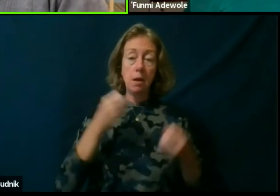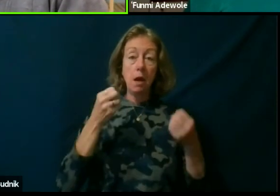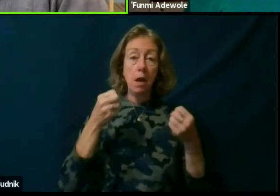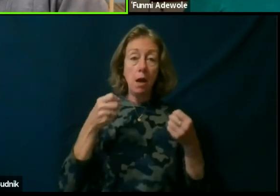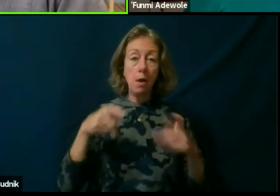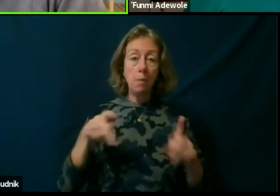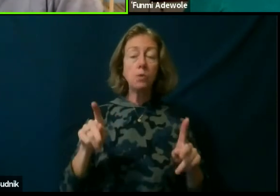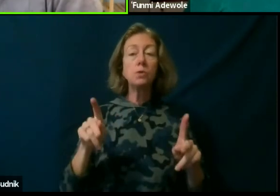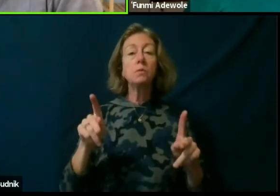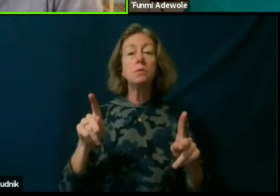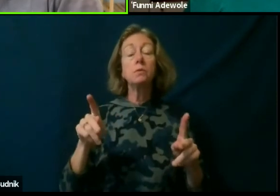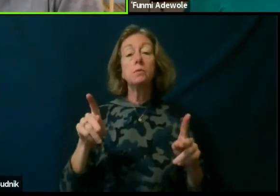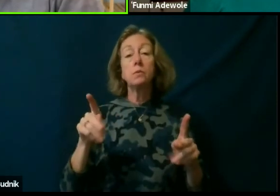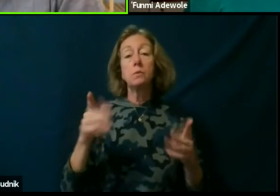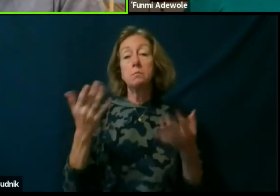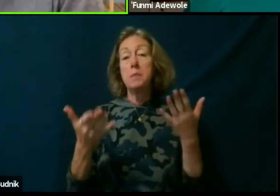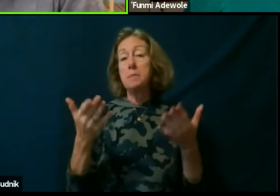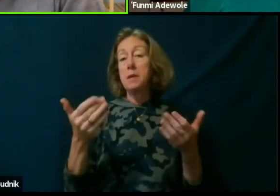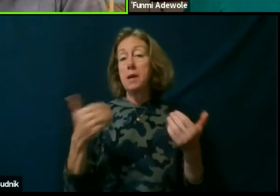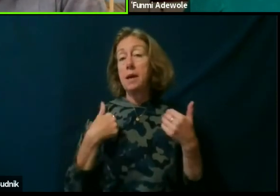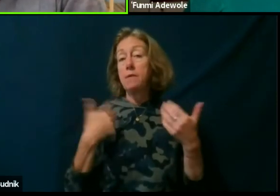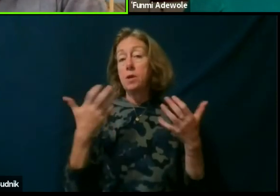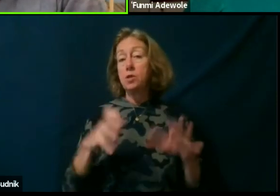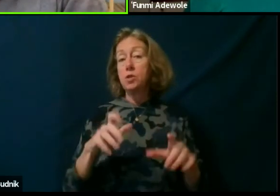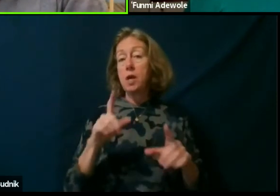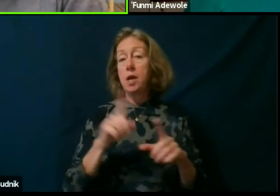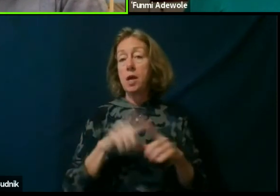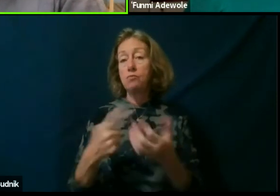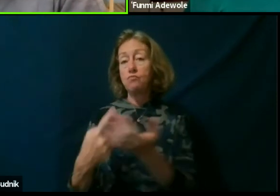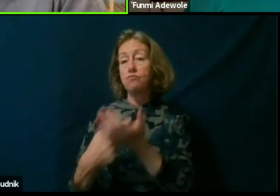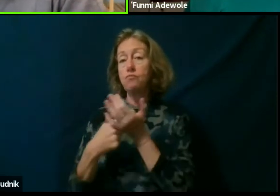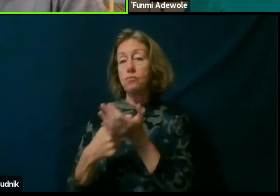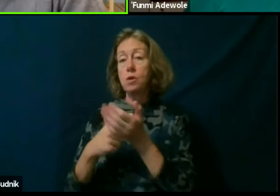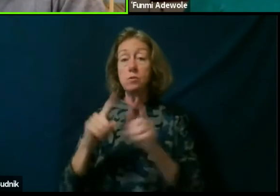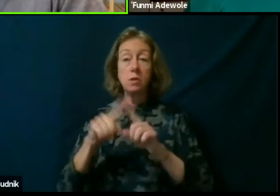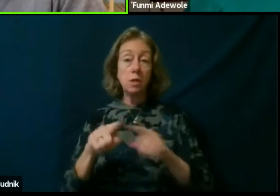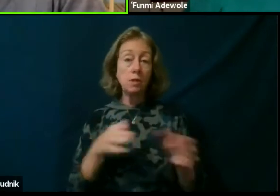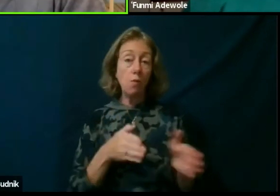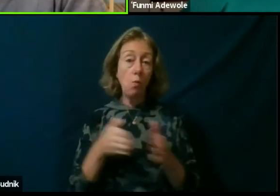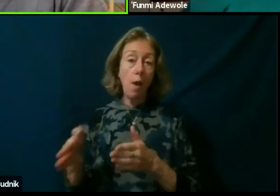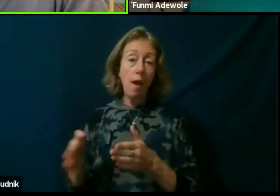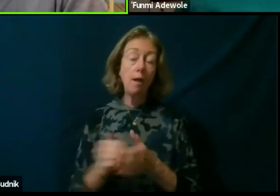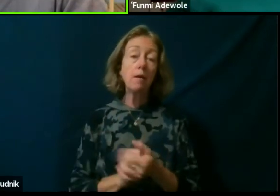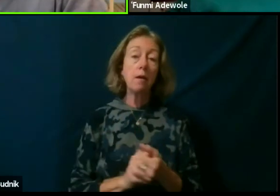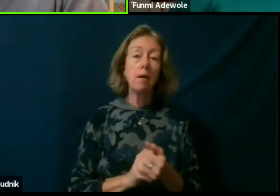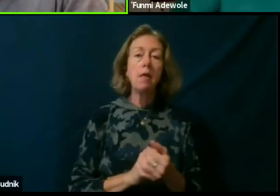to speak about some of these things in a different way. And so that is why considering the three things